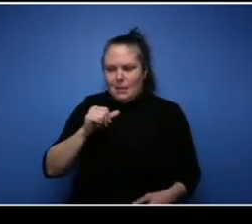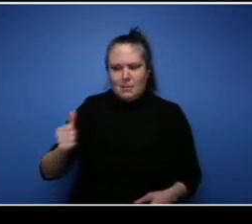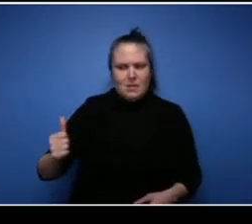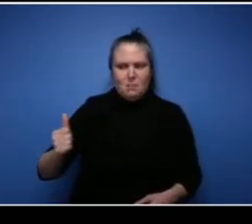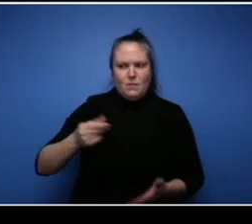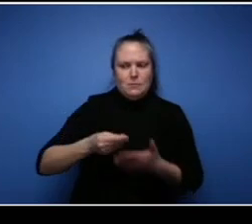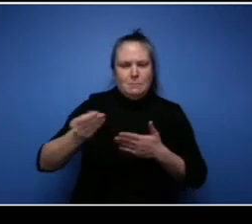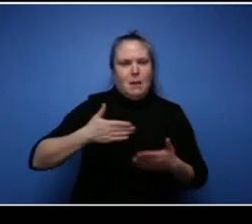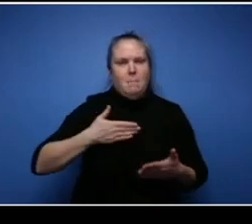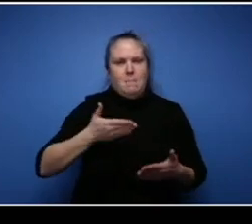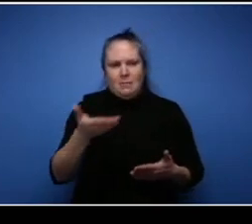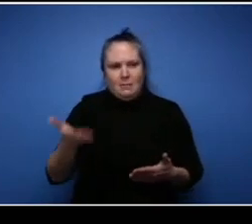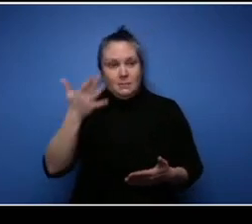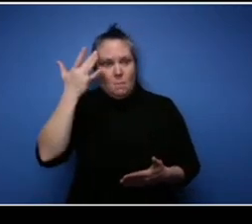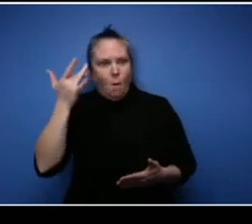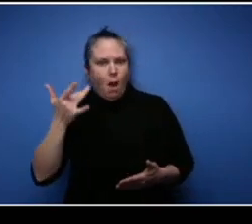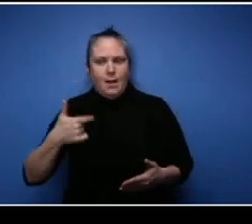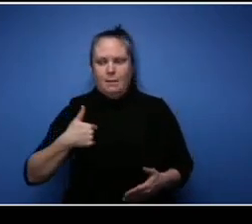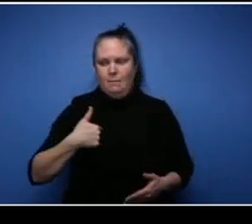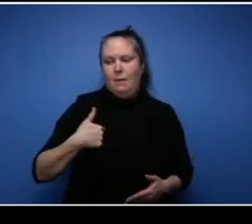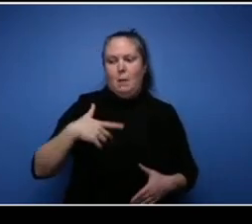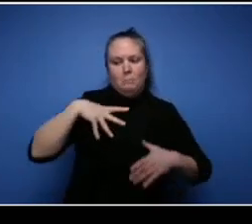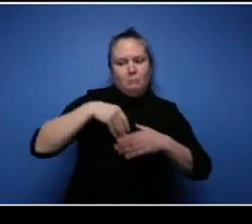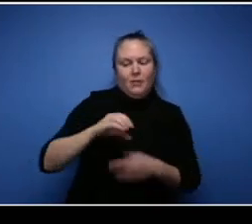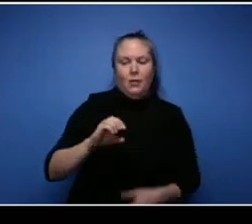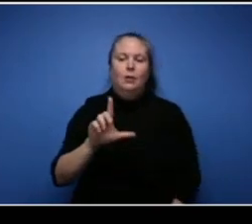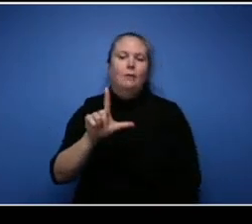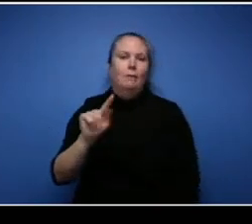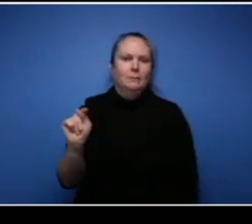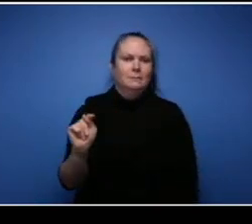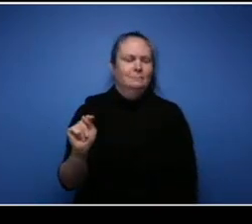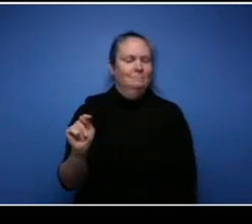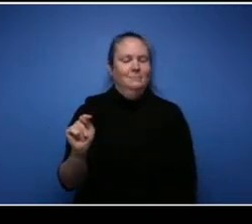this as being a cult, um I could care less really because I'm gonna wear this until I